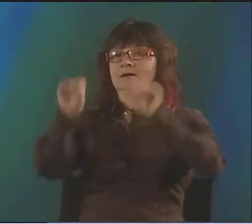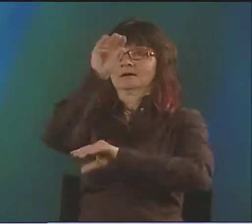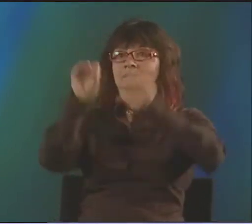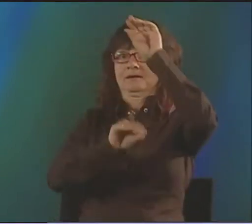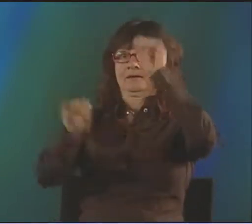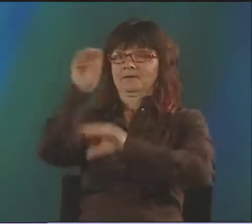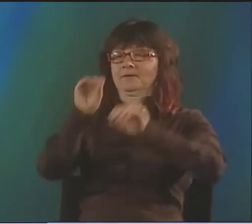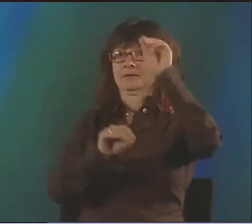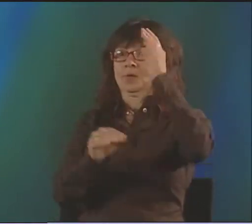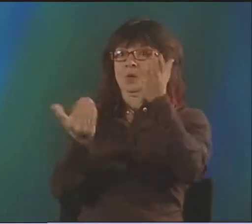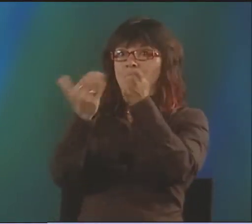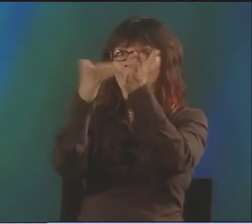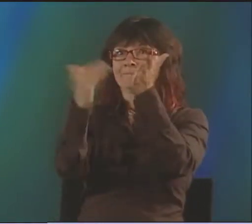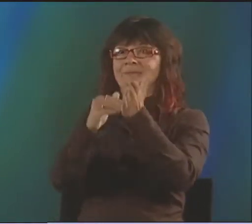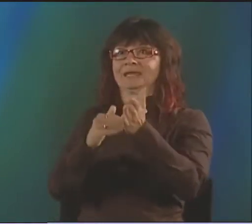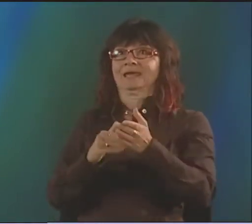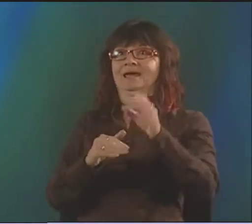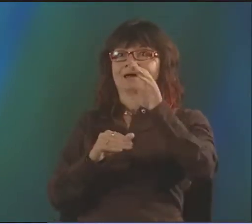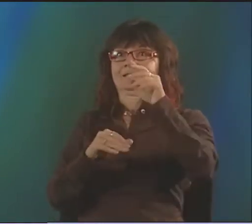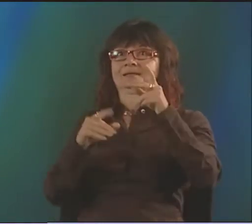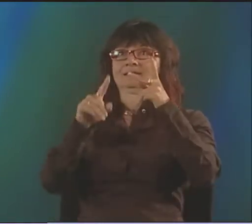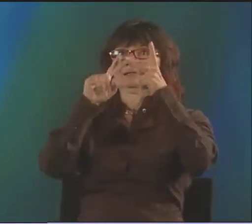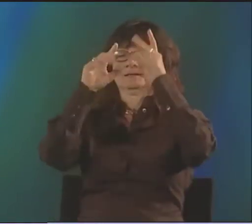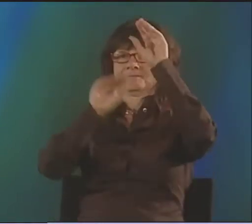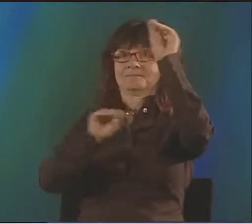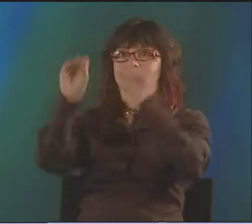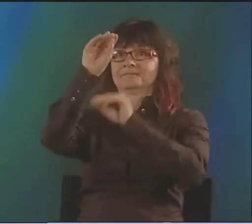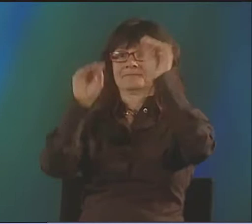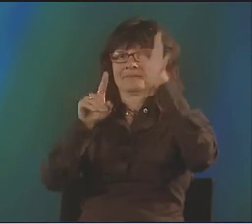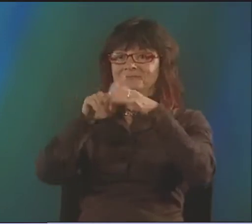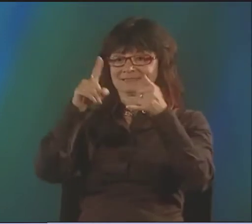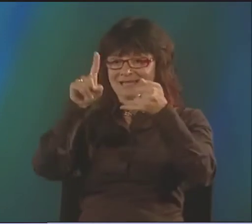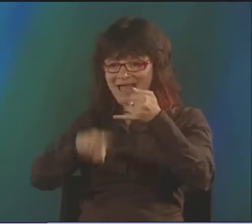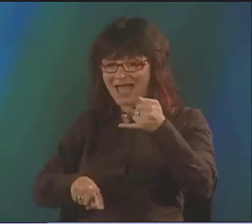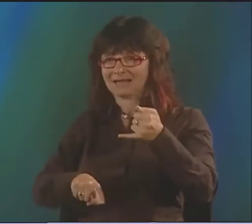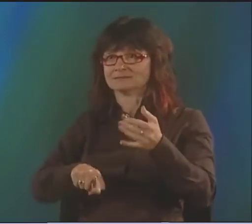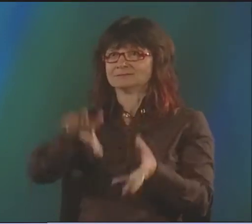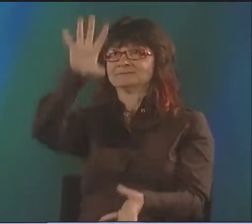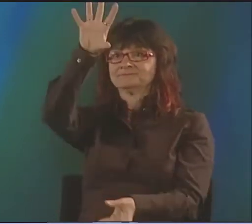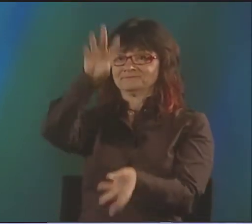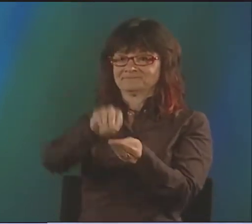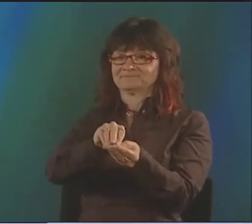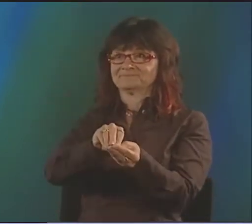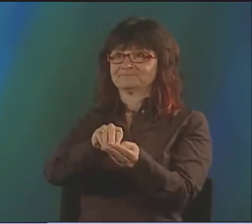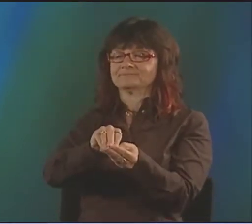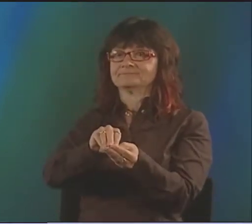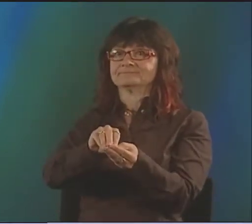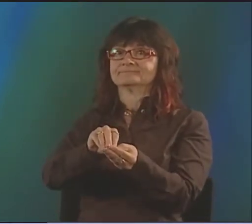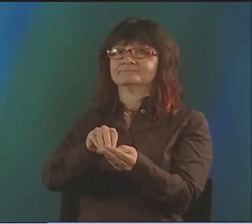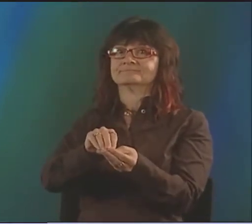AND THEN WE MOVED THINGS AROUND. WE LITERALLY DID, SO THERE WAS MORE REPETITION OF CERTAIN OF THE ELEMENTS.